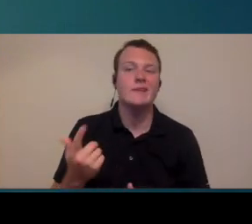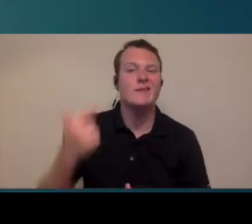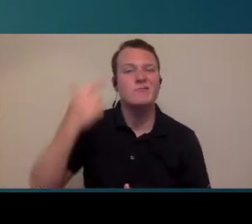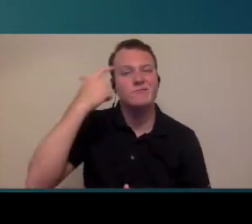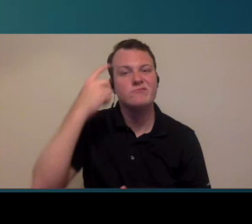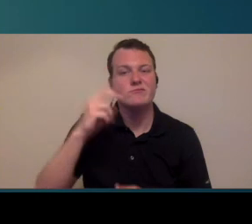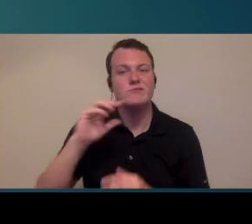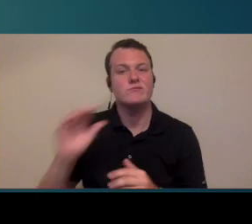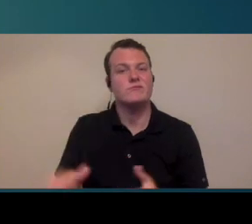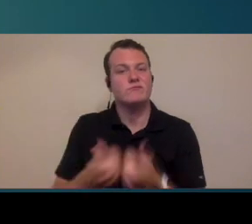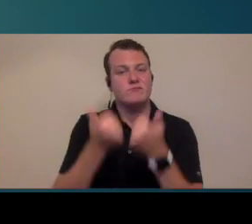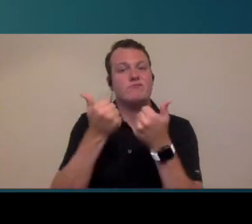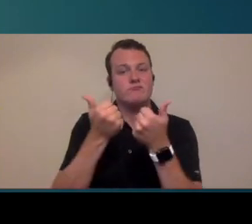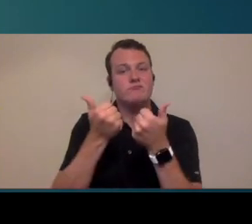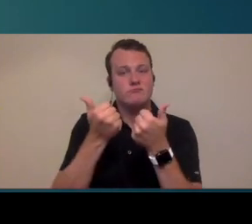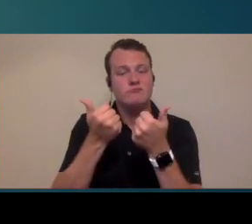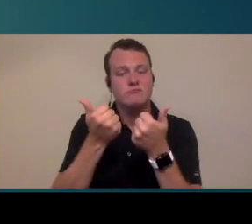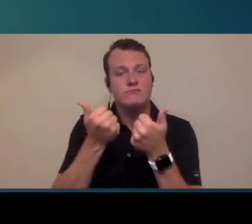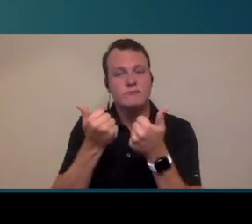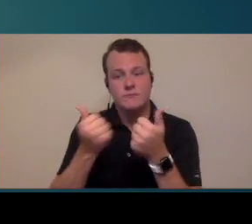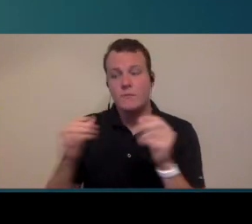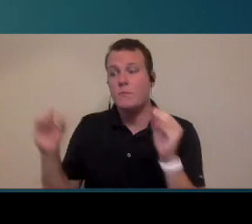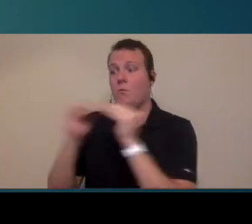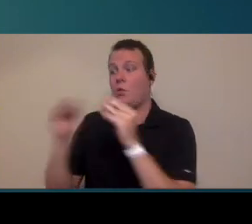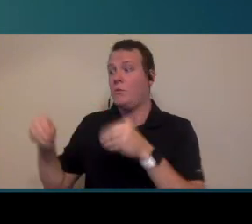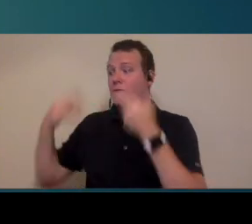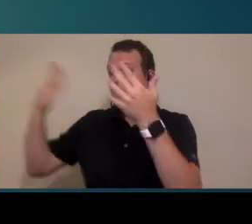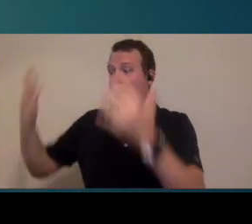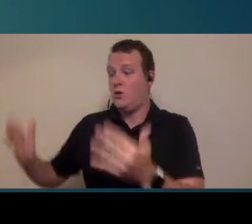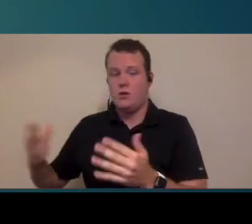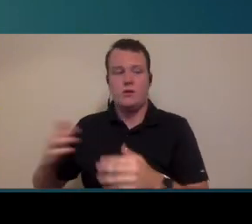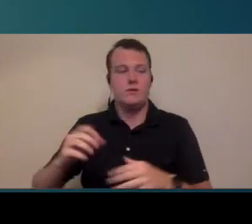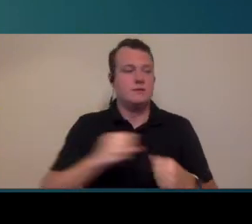it would be challenging to have a lot more providers and a lot of fewer